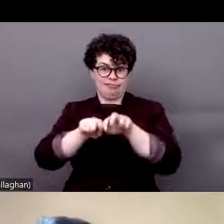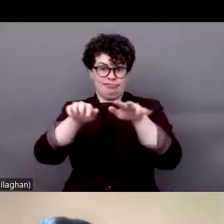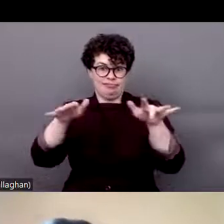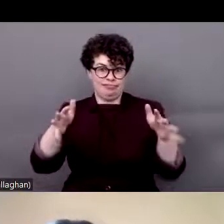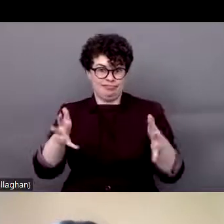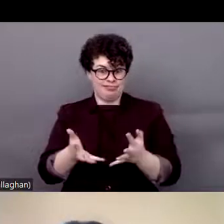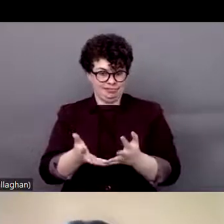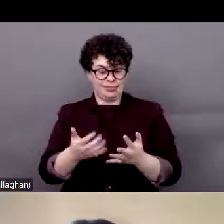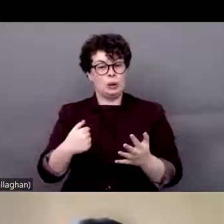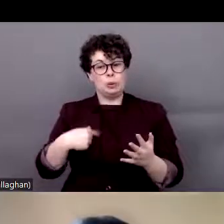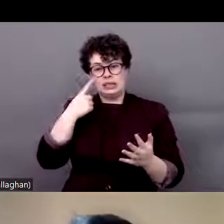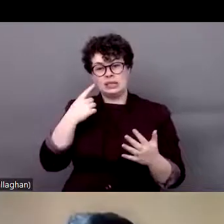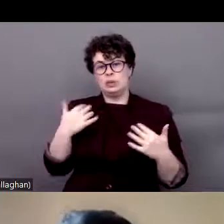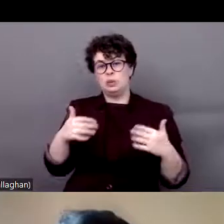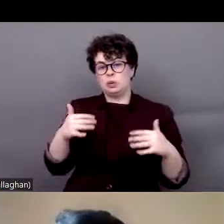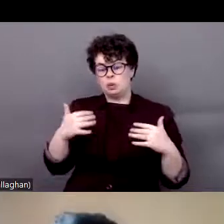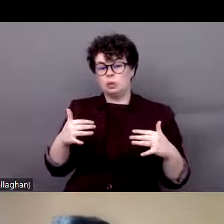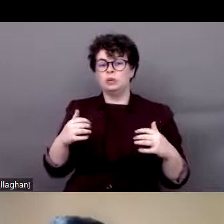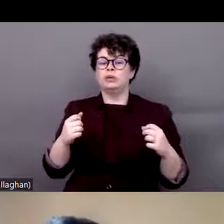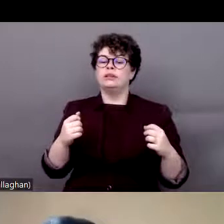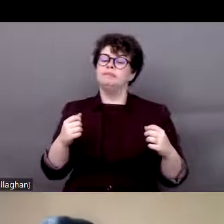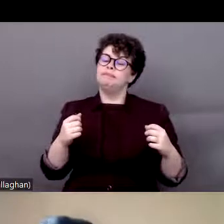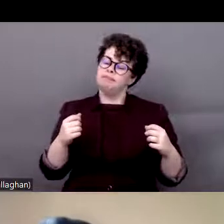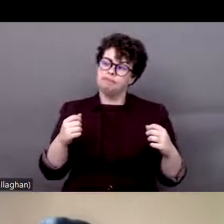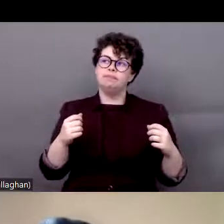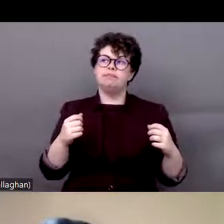has made underdiagnosis